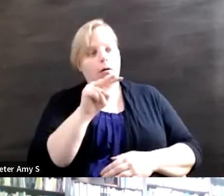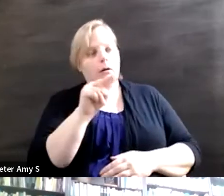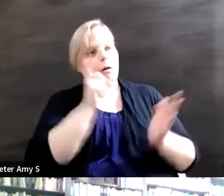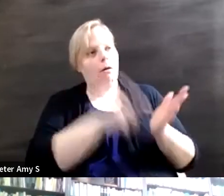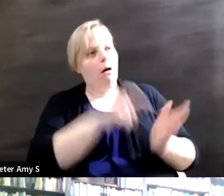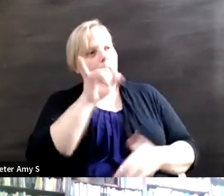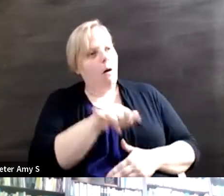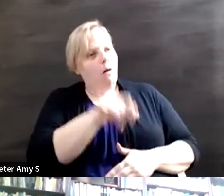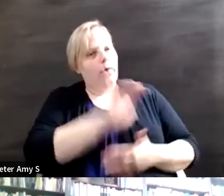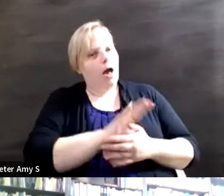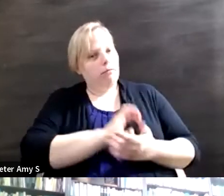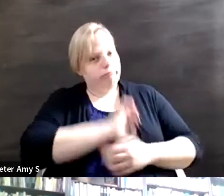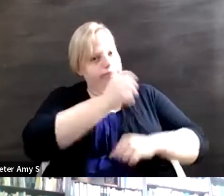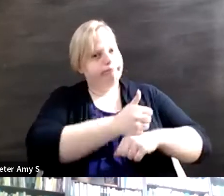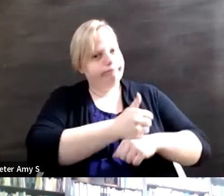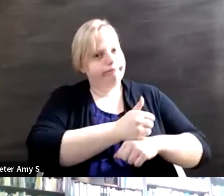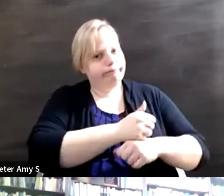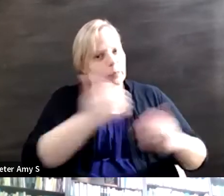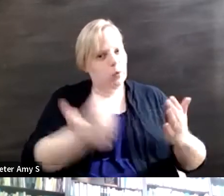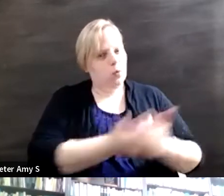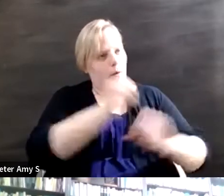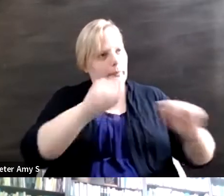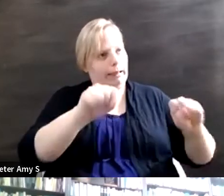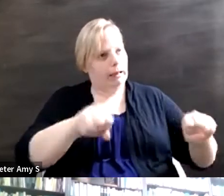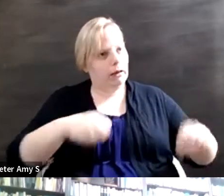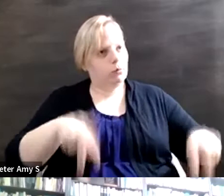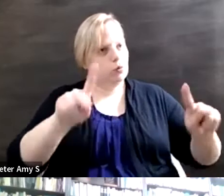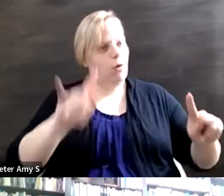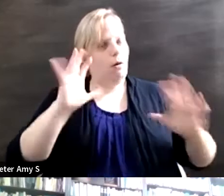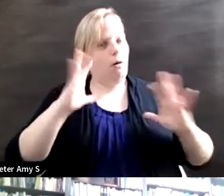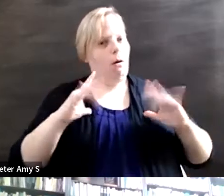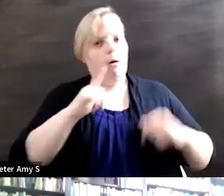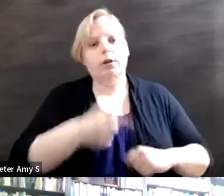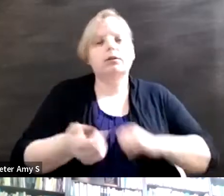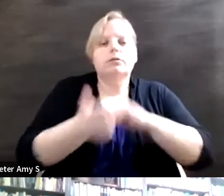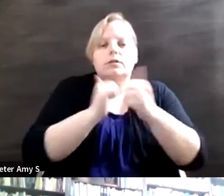ability within itself and so that's where I love the power of sport because visually it completely